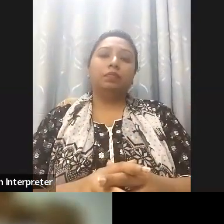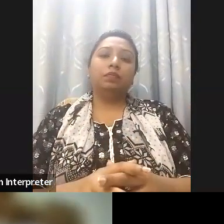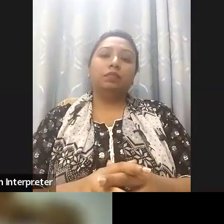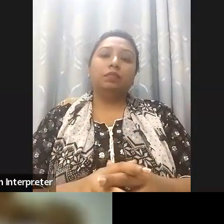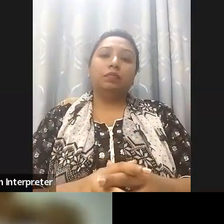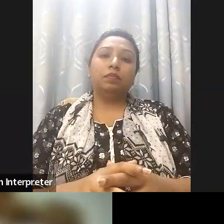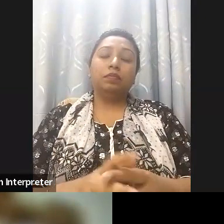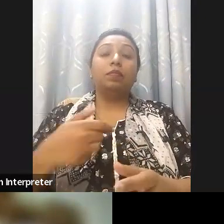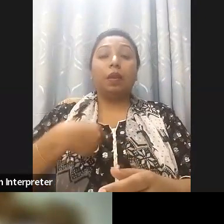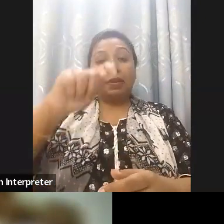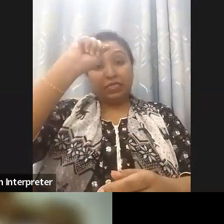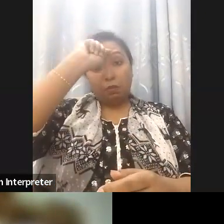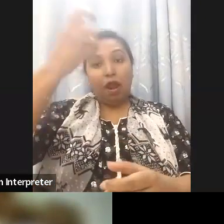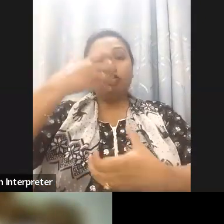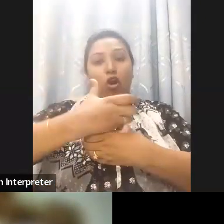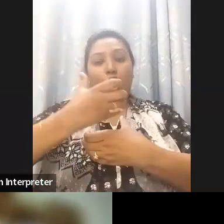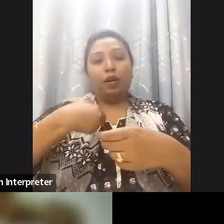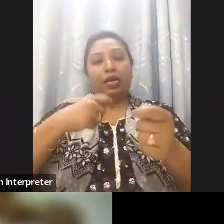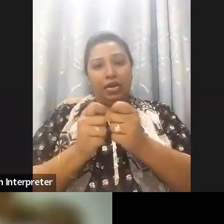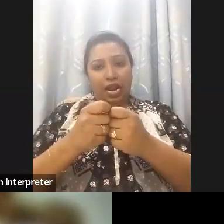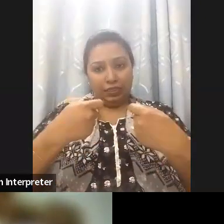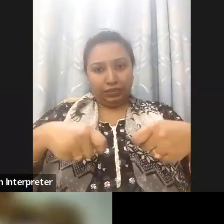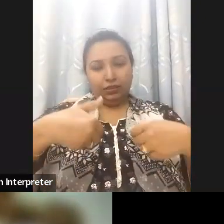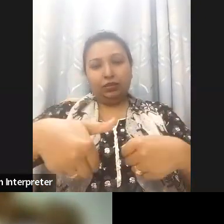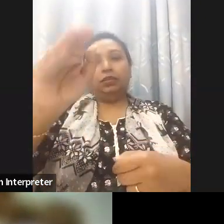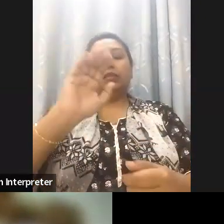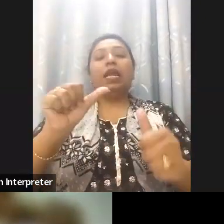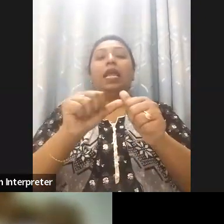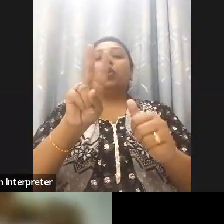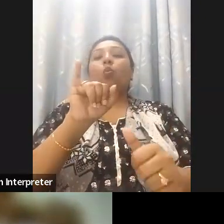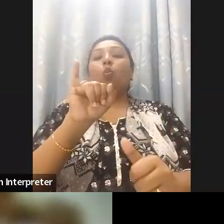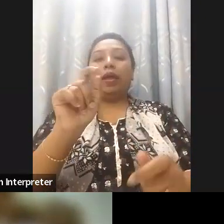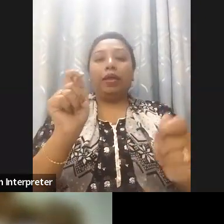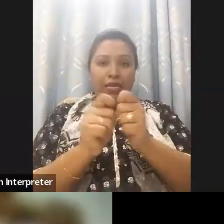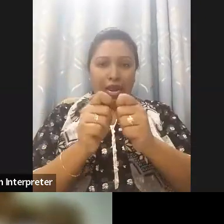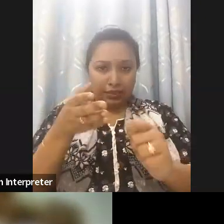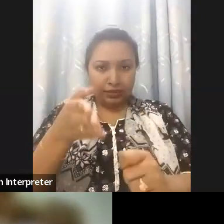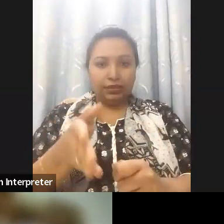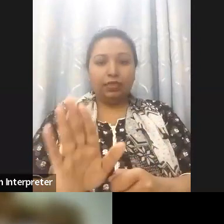City because a2i is working for the smart relay, smart City Etc and also you can collaborate